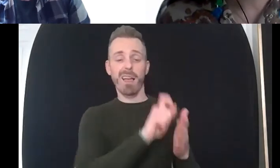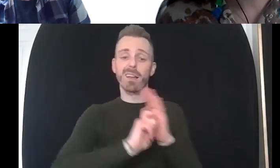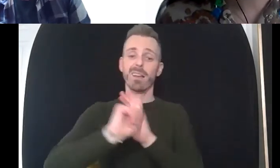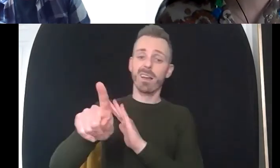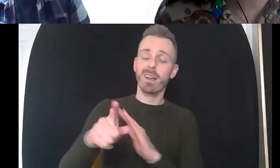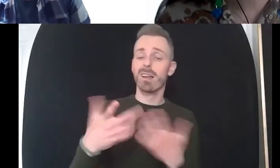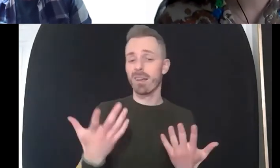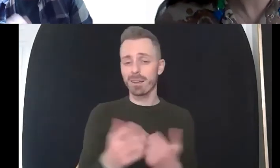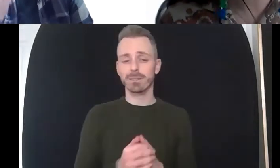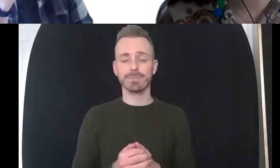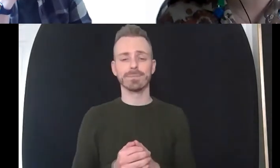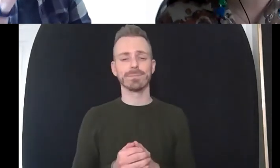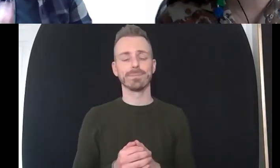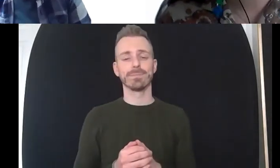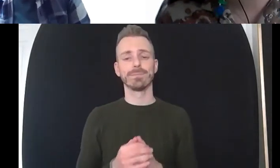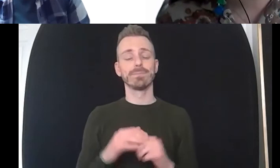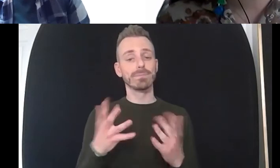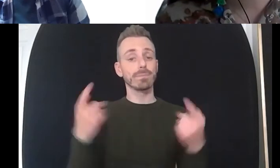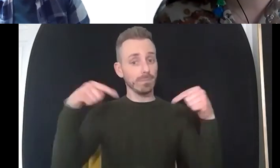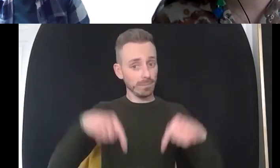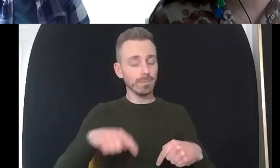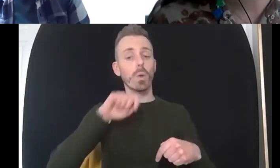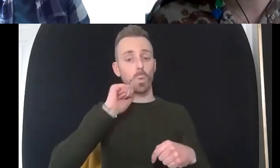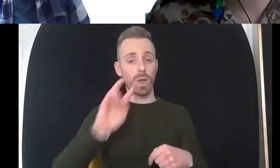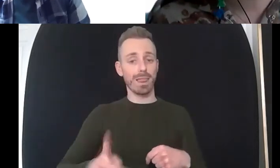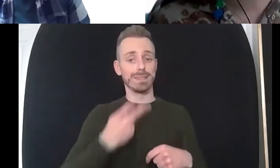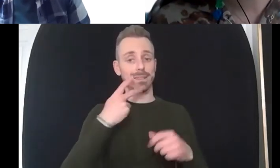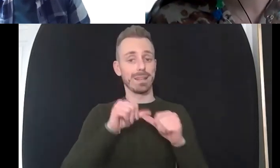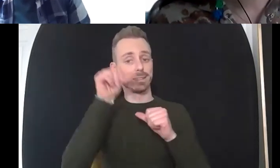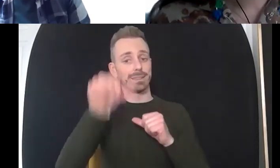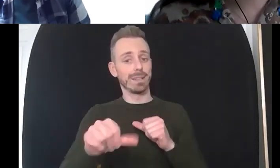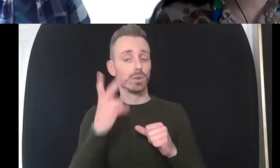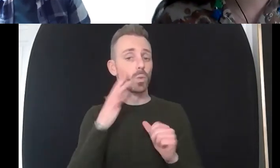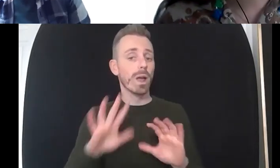and yeah and we're also going to be having another one of these sessions on the 10th of june um with